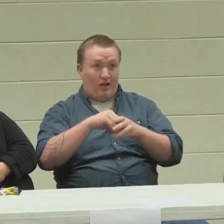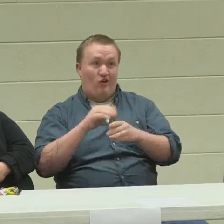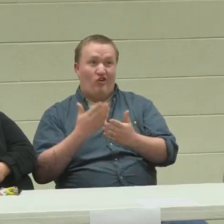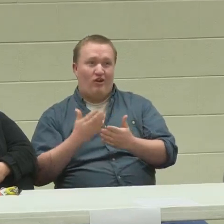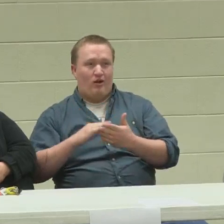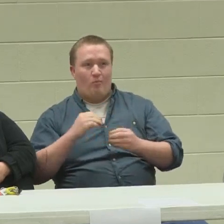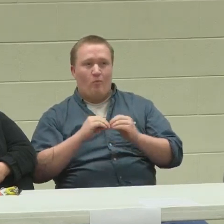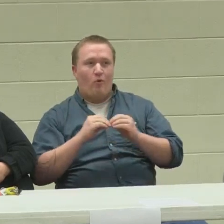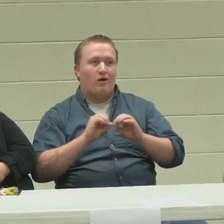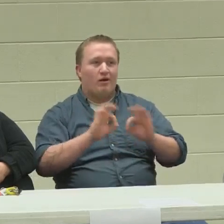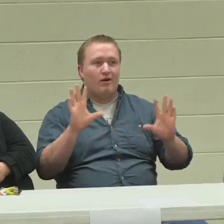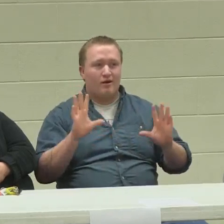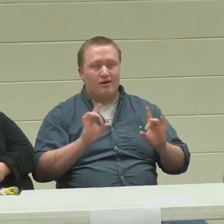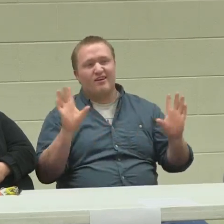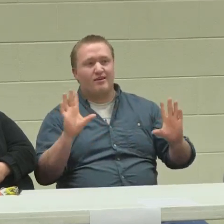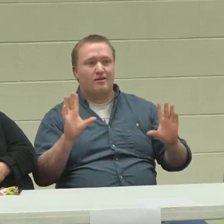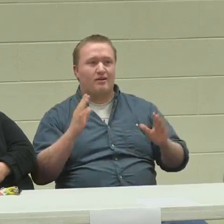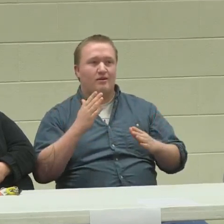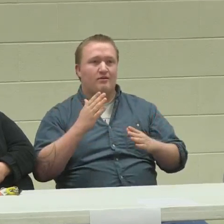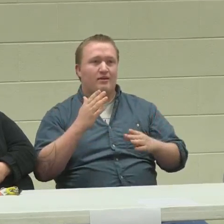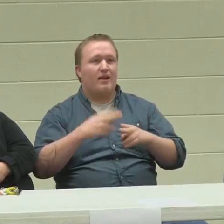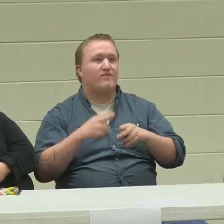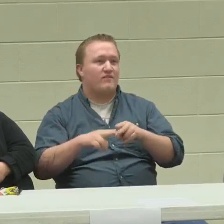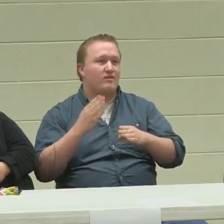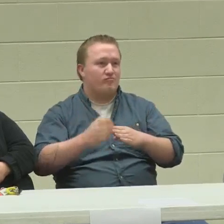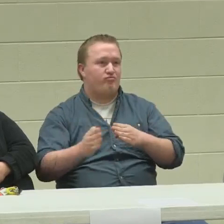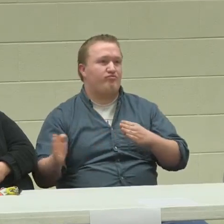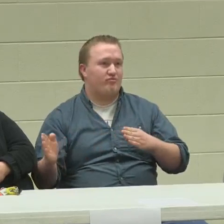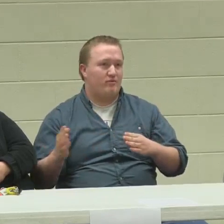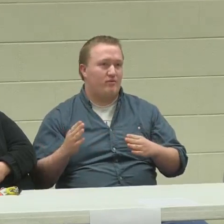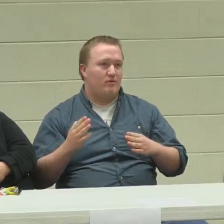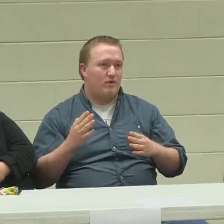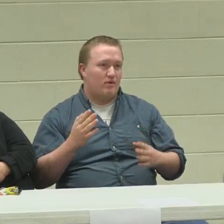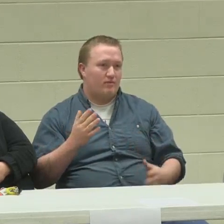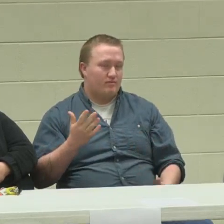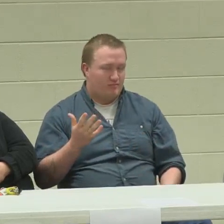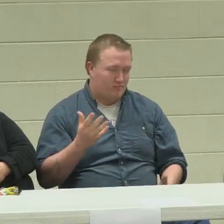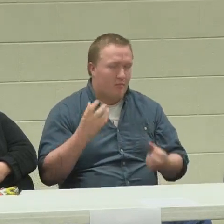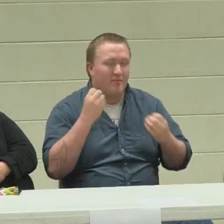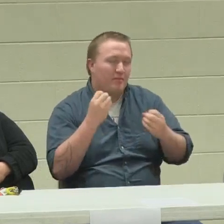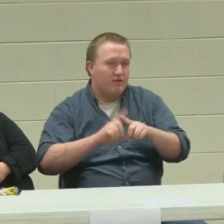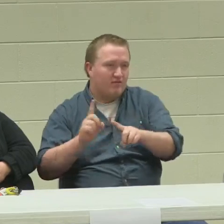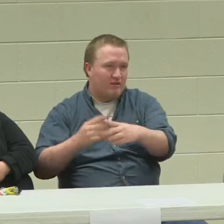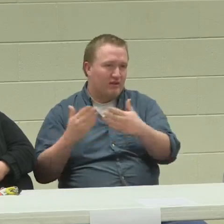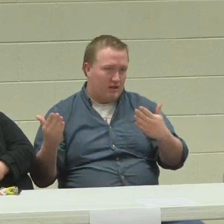and because cooking requires a knife skills